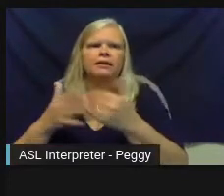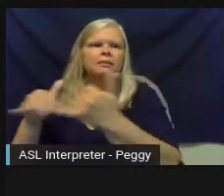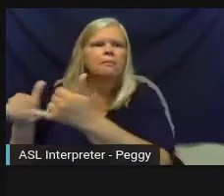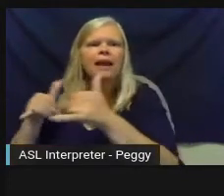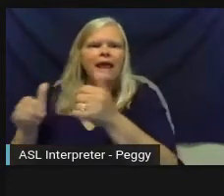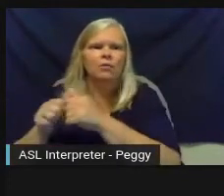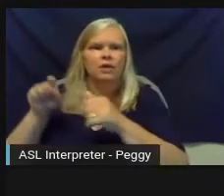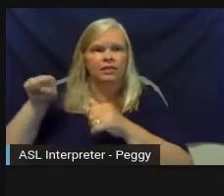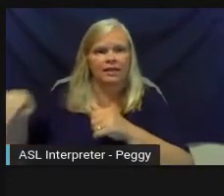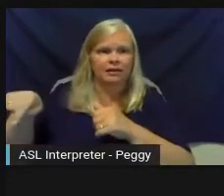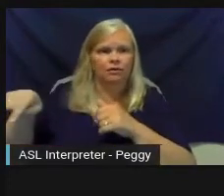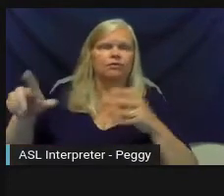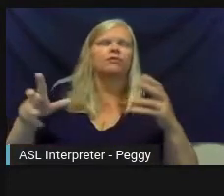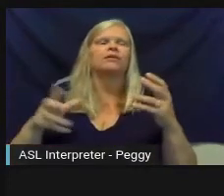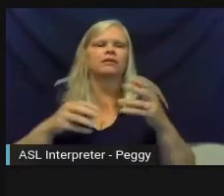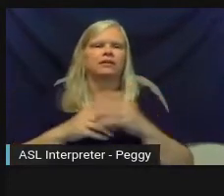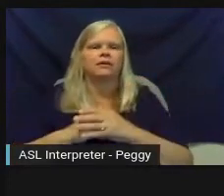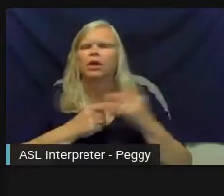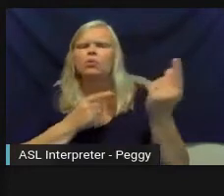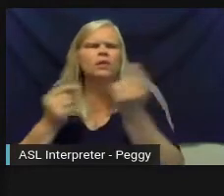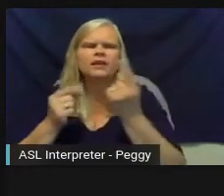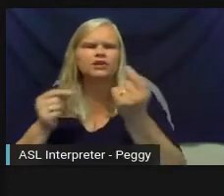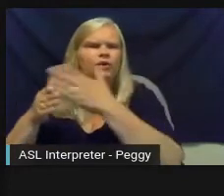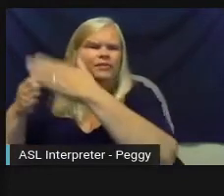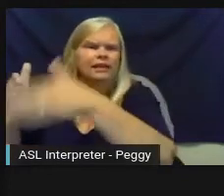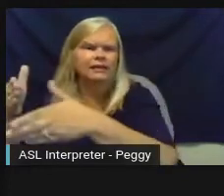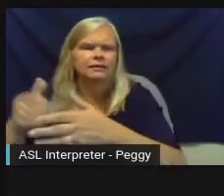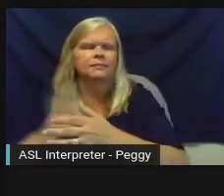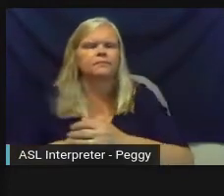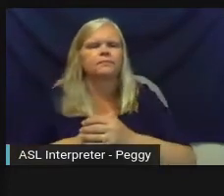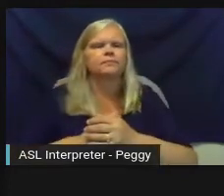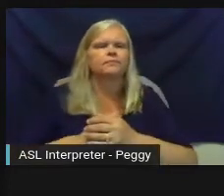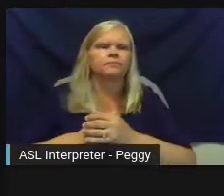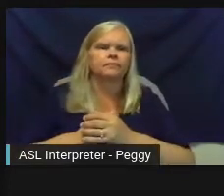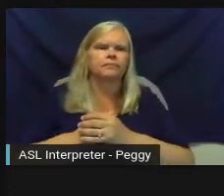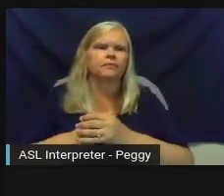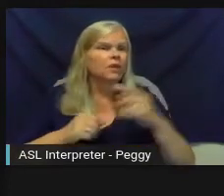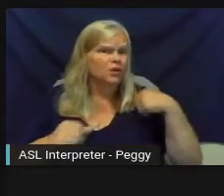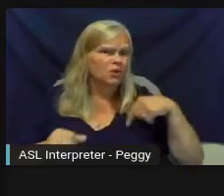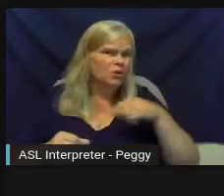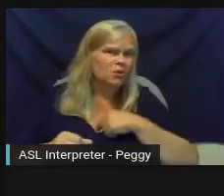to end up doing. We made sure that we were very clear about the goals